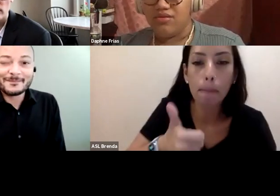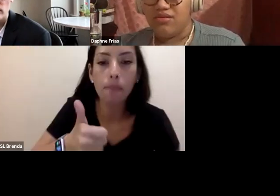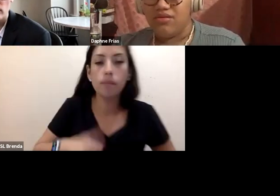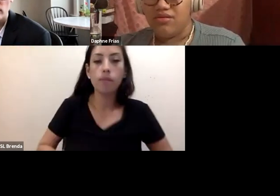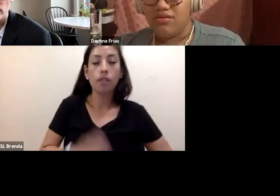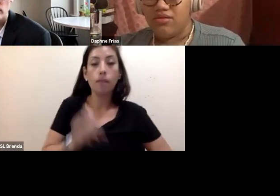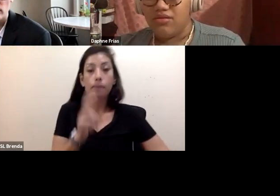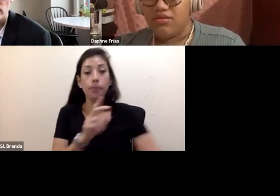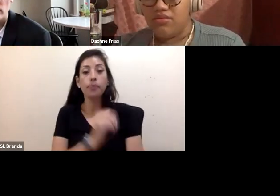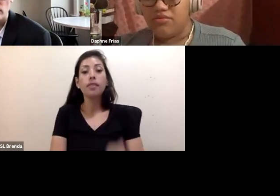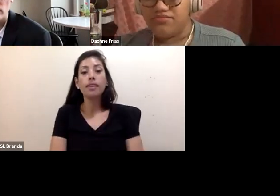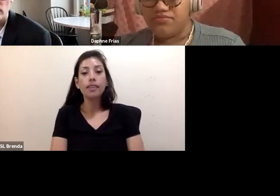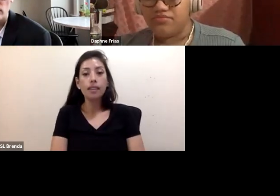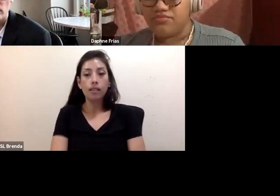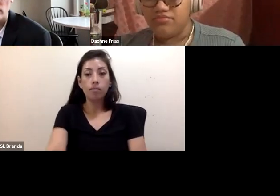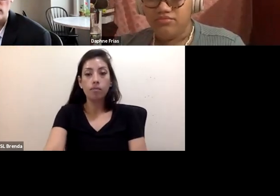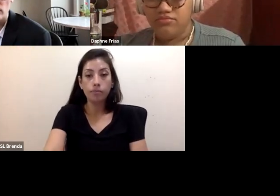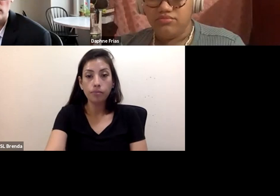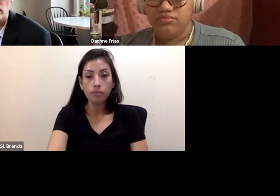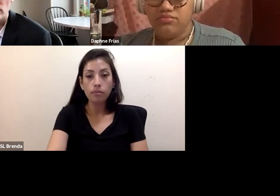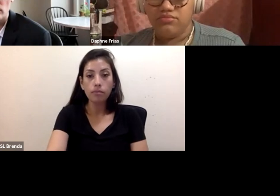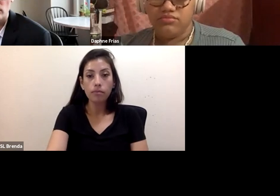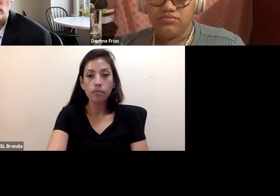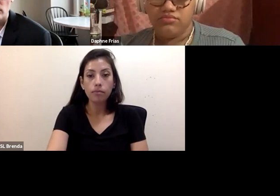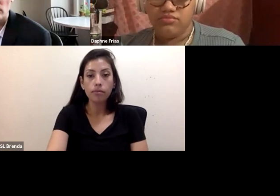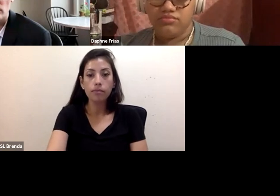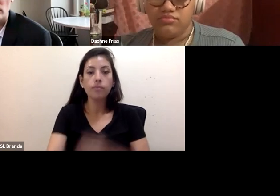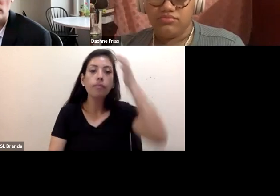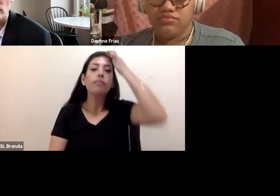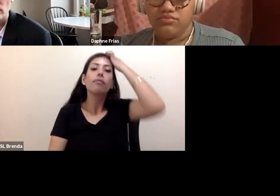or touches on a couple of the questions that we didn't get to. I will say, as far as funding work